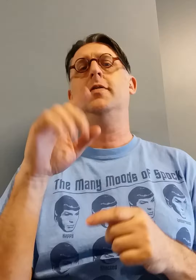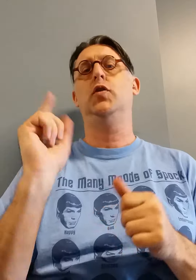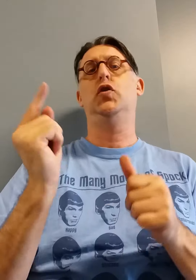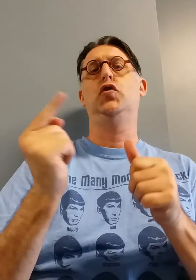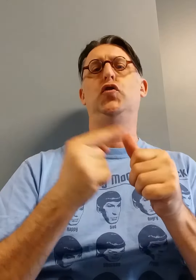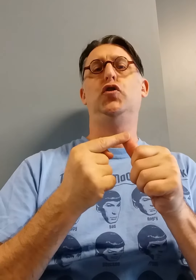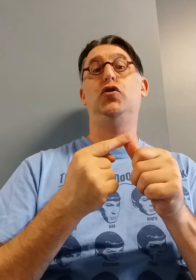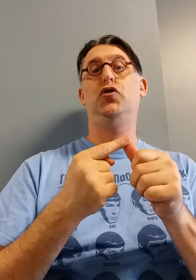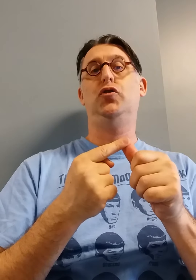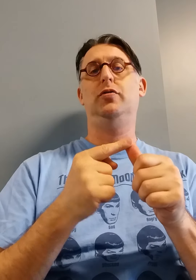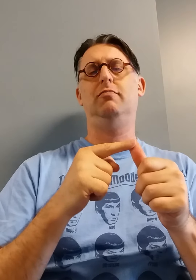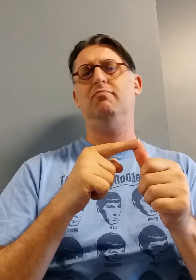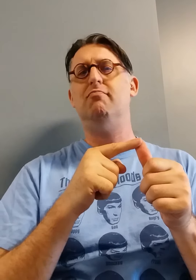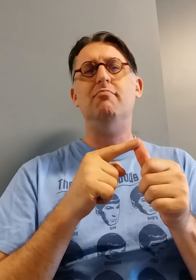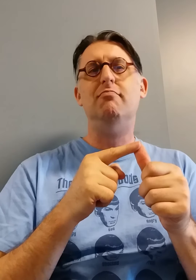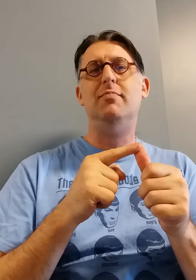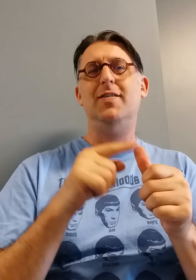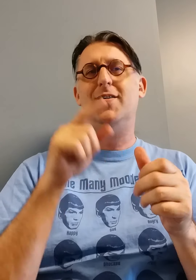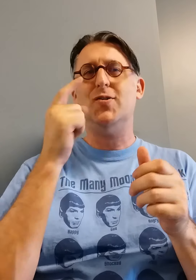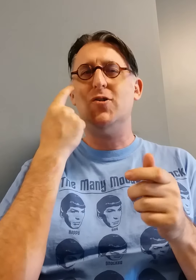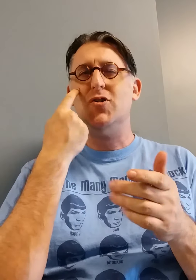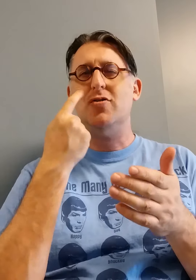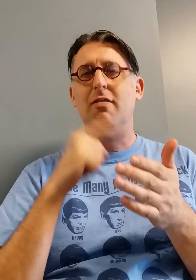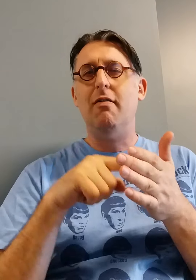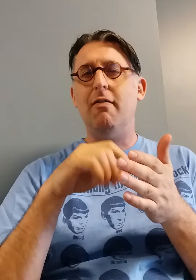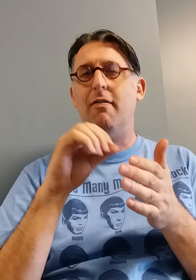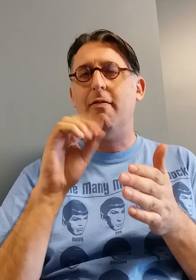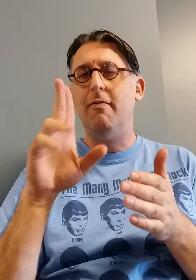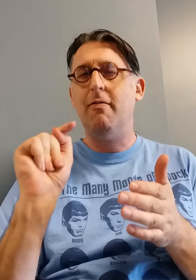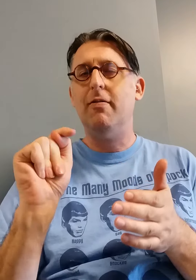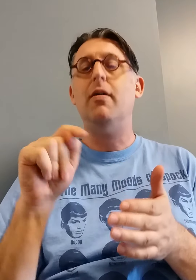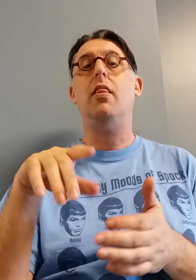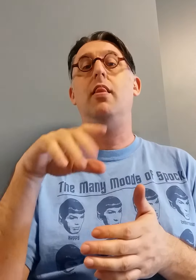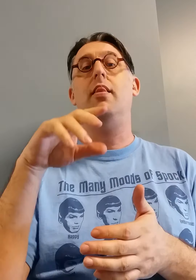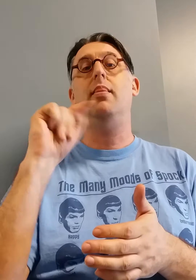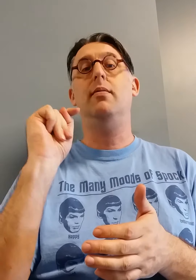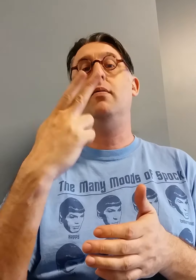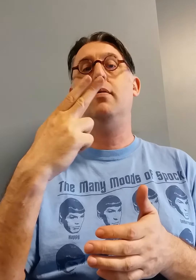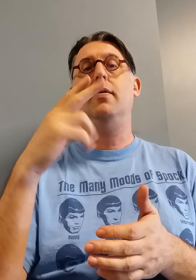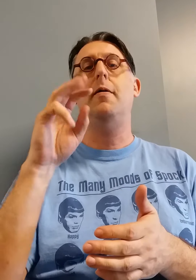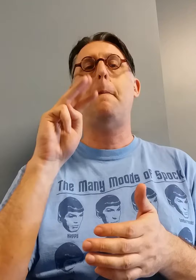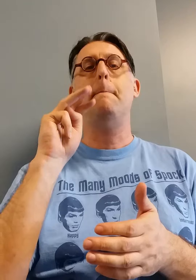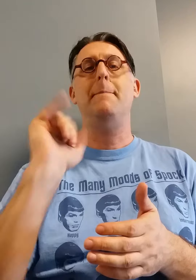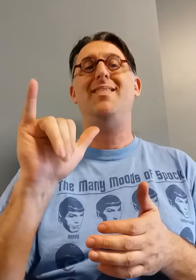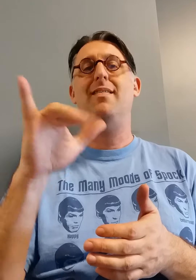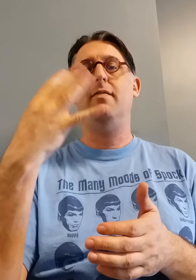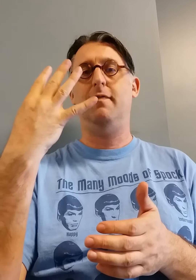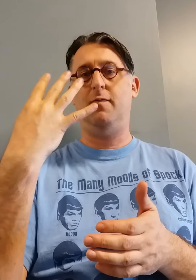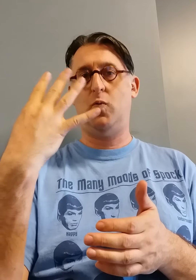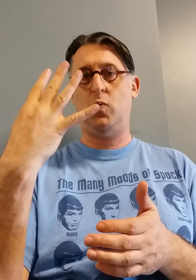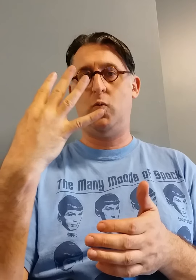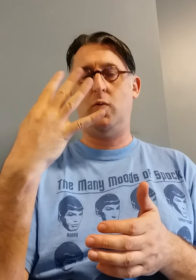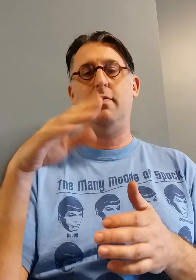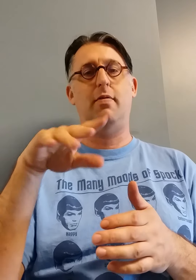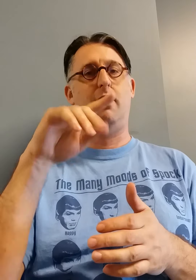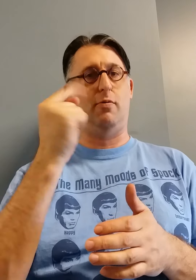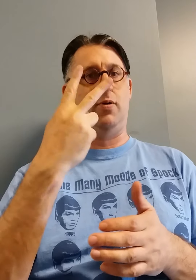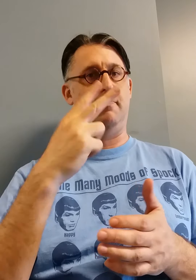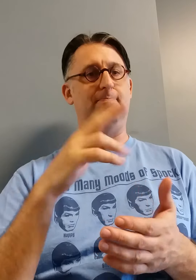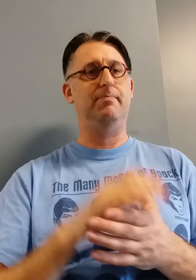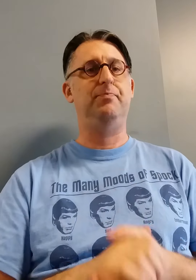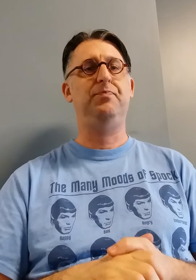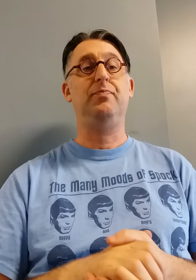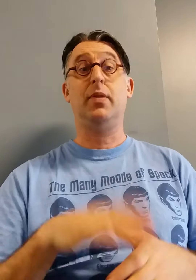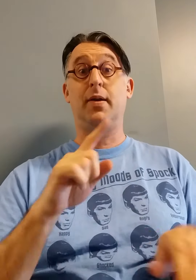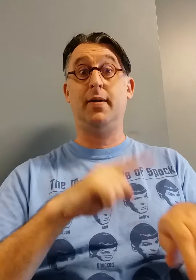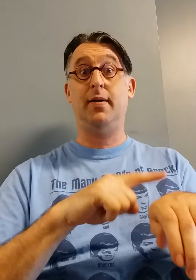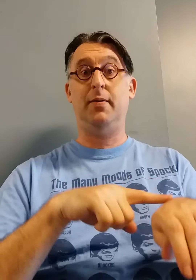1st time 'check & see' is May 4, Thursday...